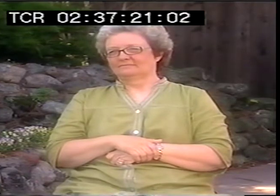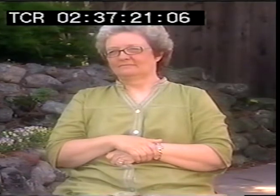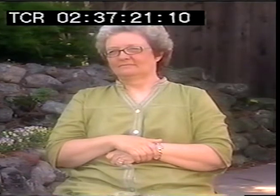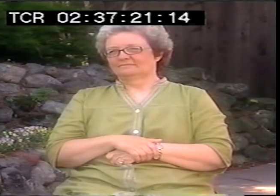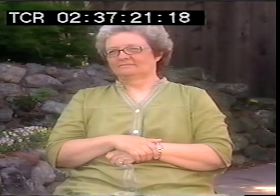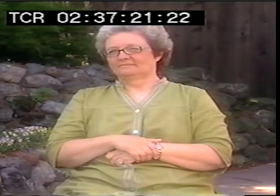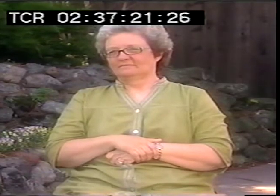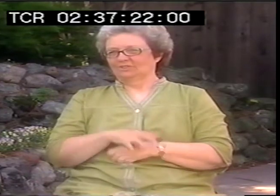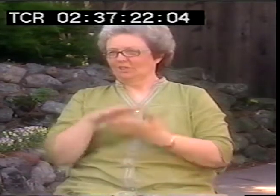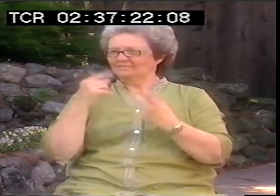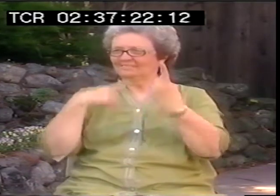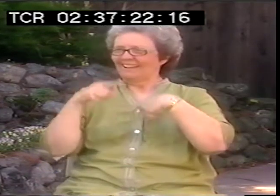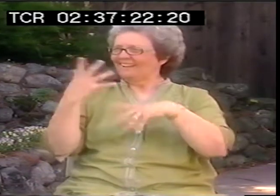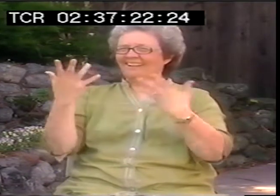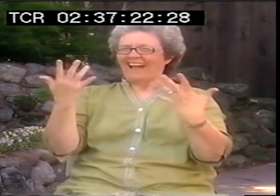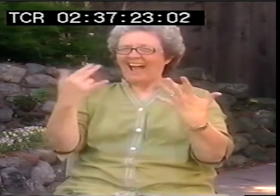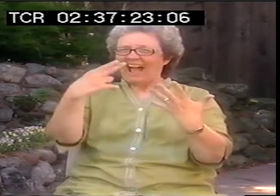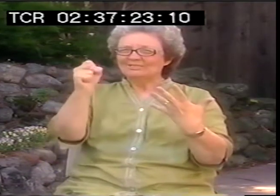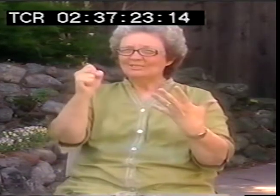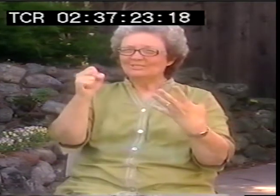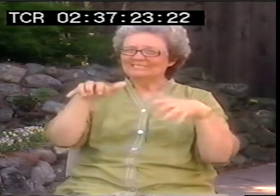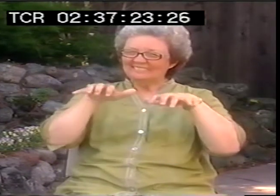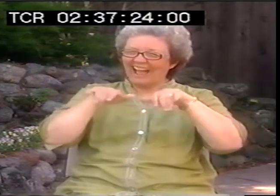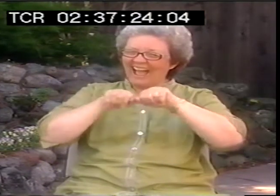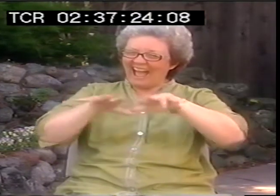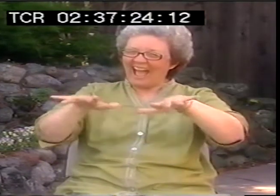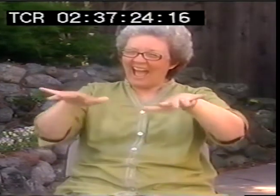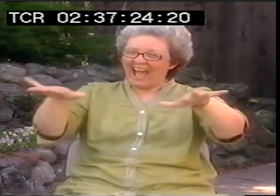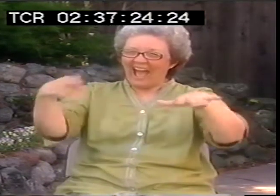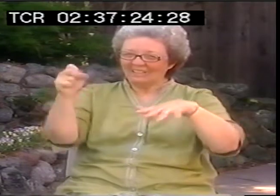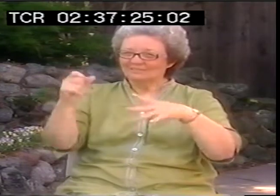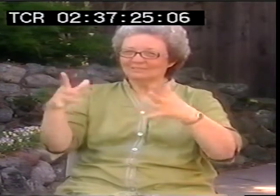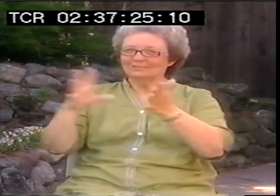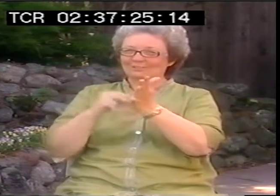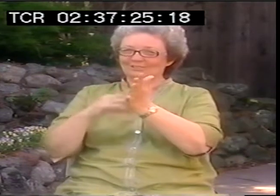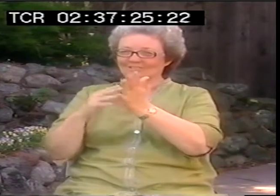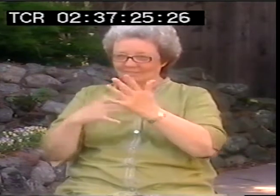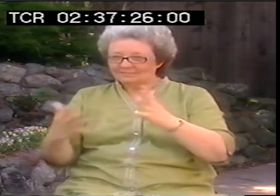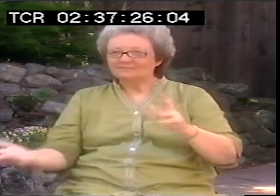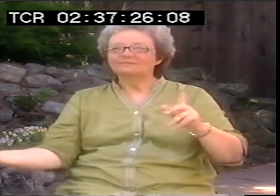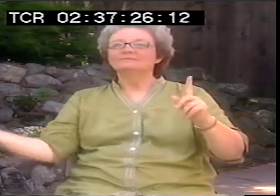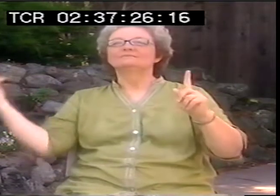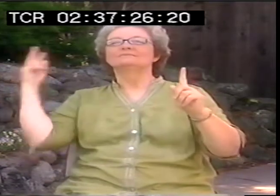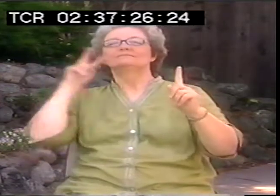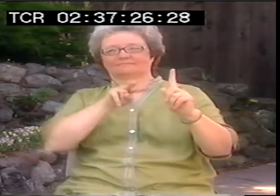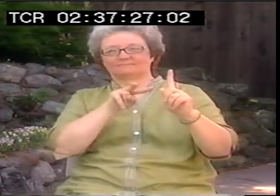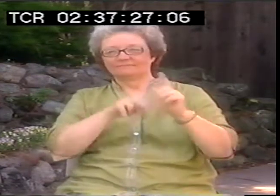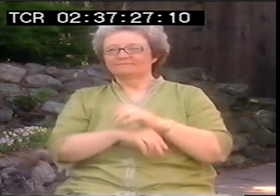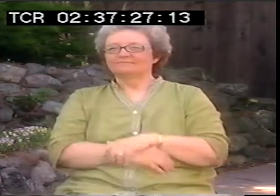Learn sign. High schools often offer sign language courses. I think they need to learn sign.